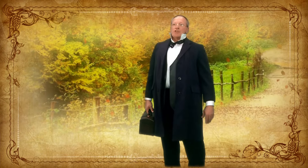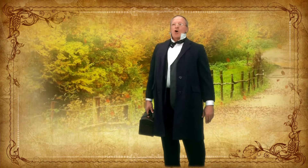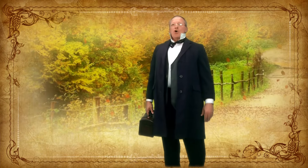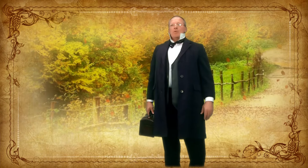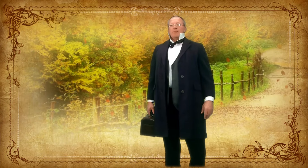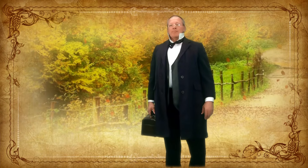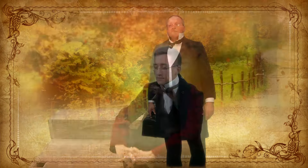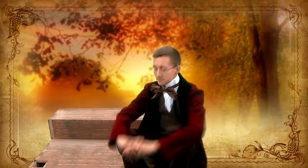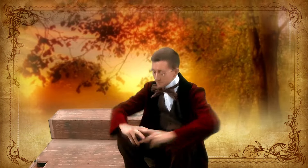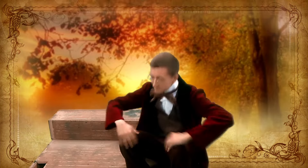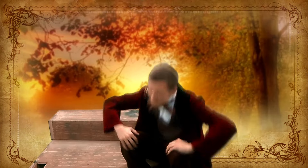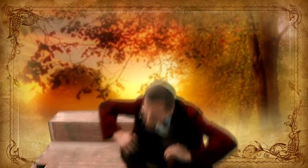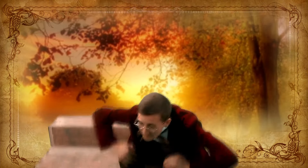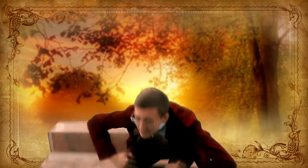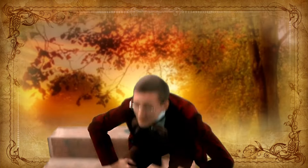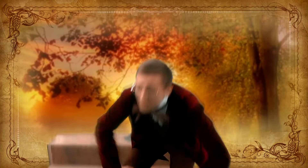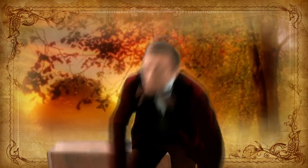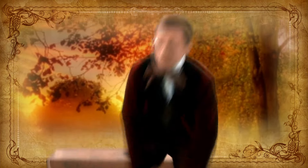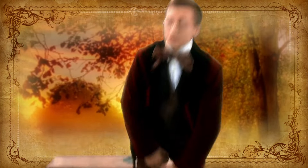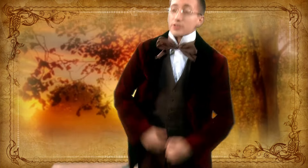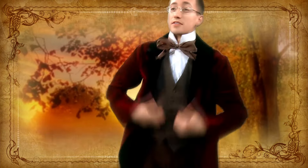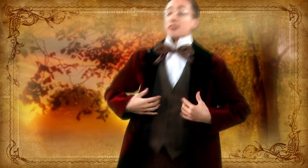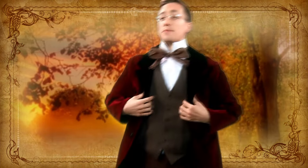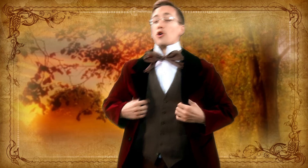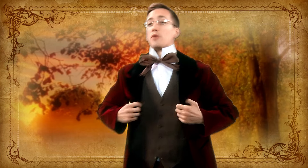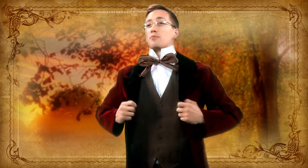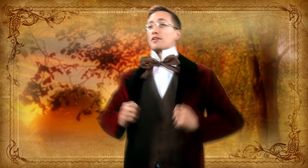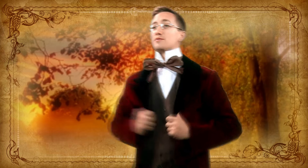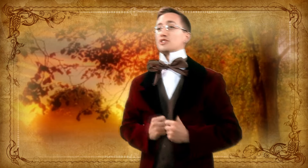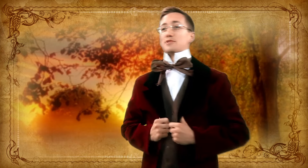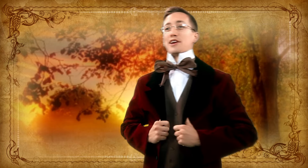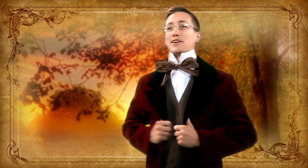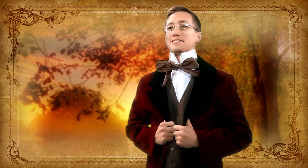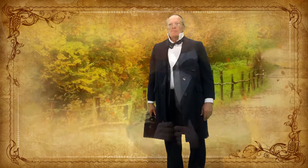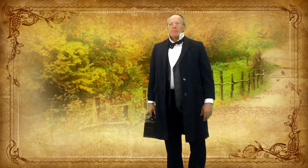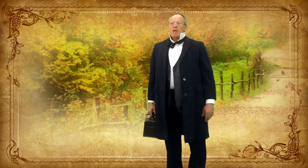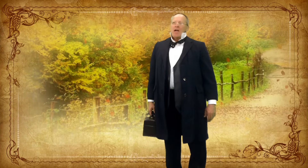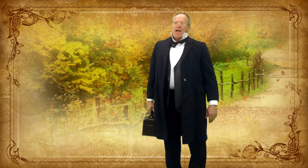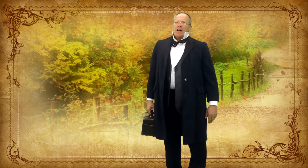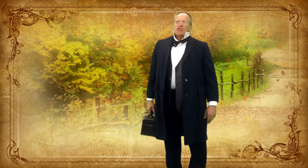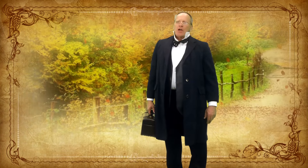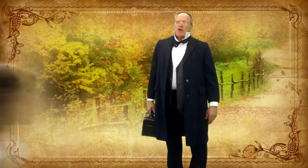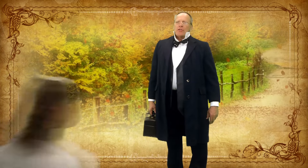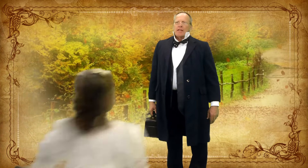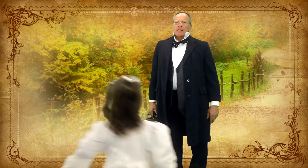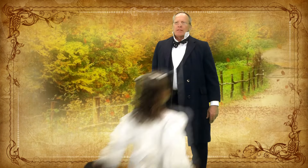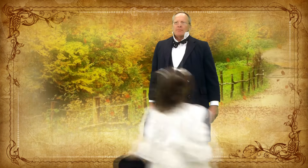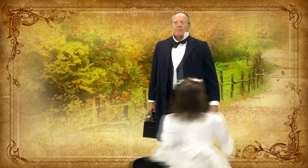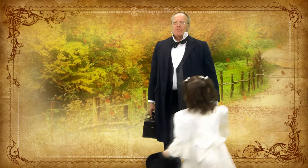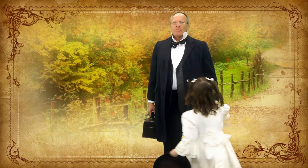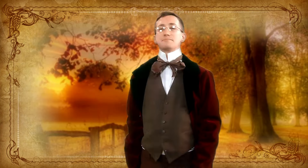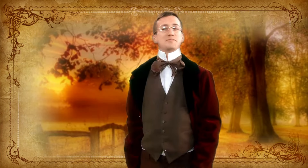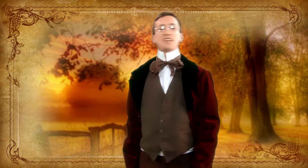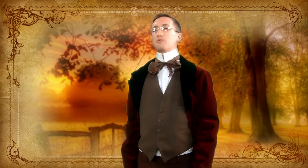Thomas, you're home! Yes, sir. I'm home on break from seminary. How is your health lately?